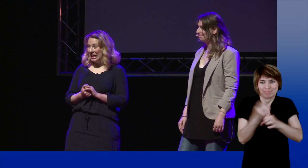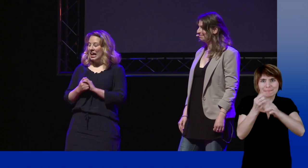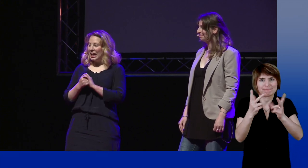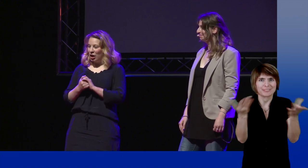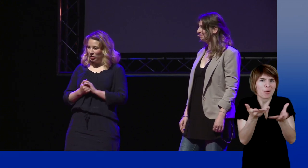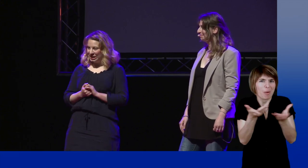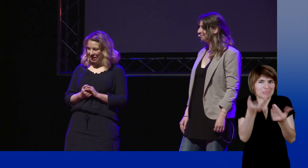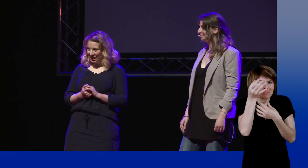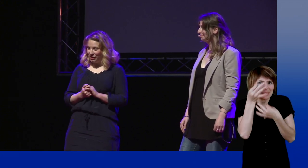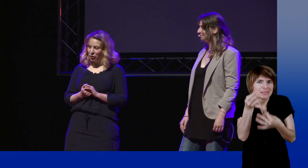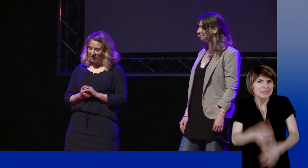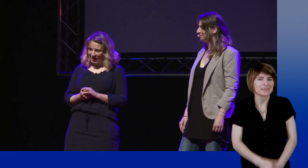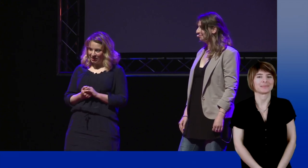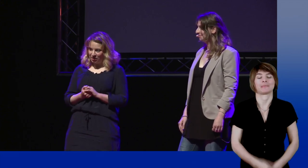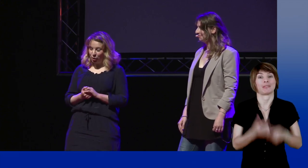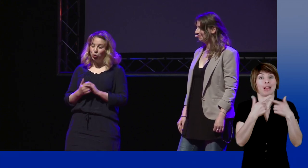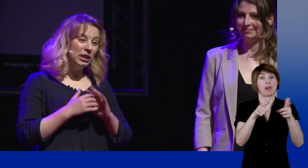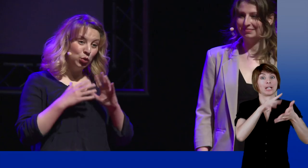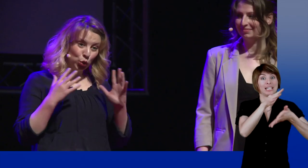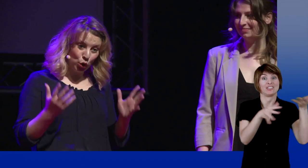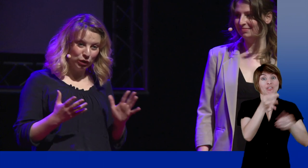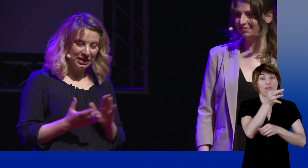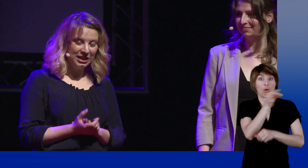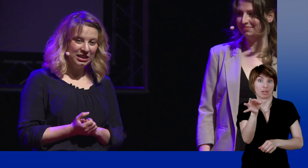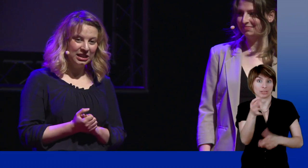French sign language, as any other sign language,